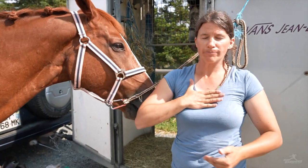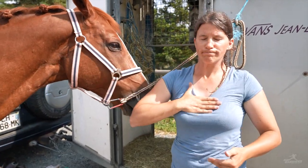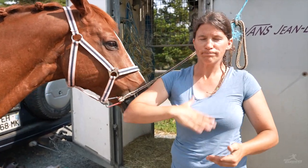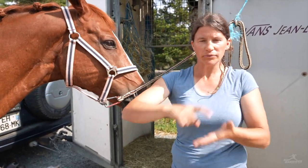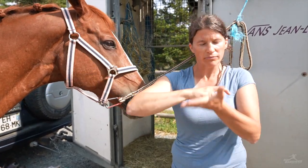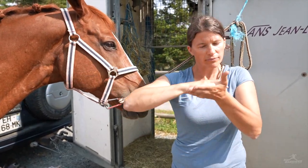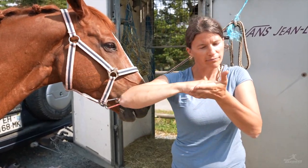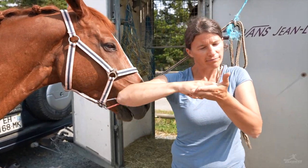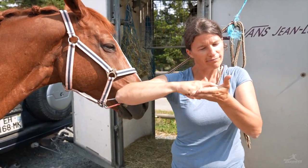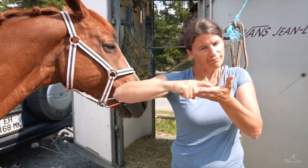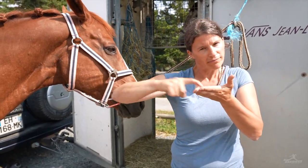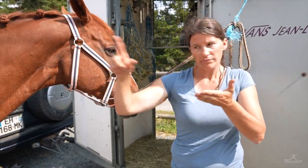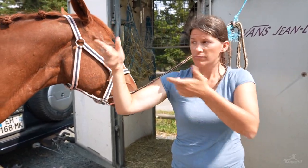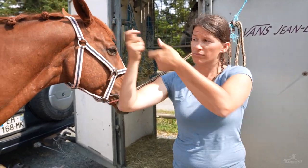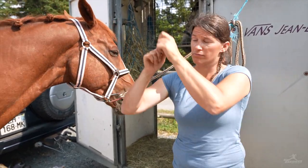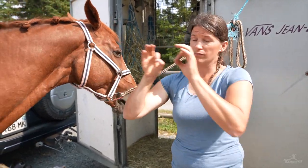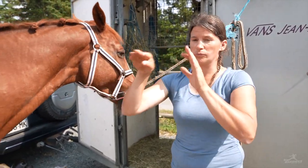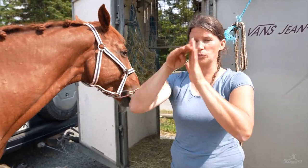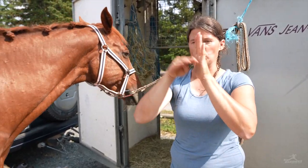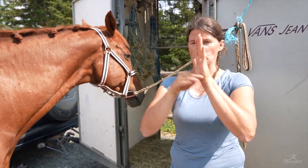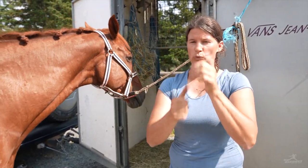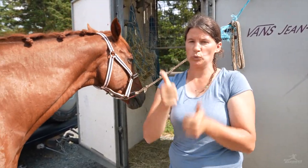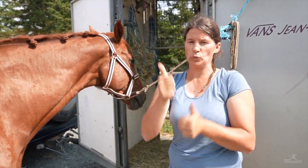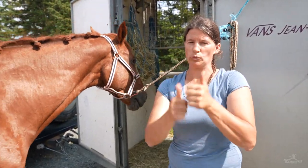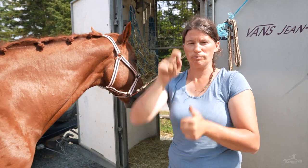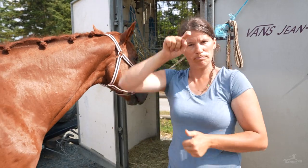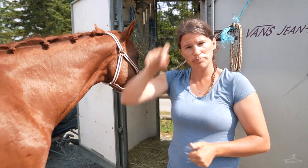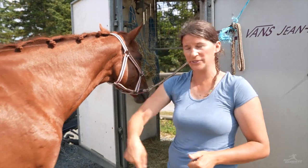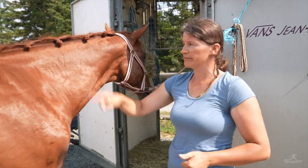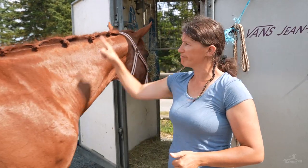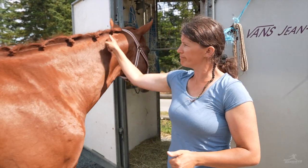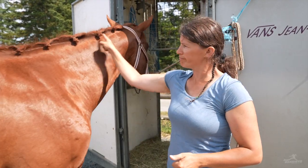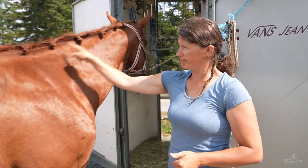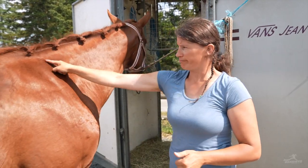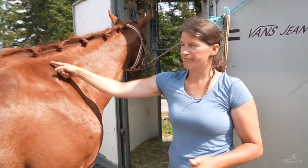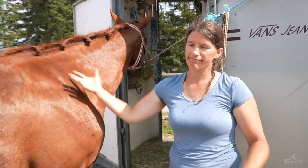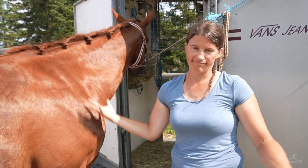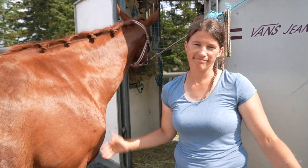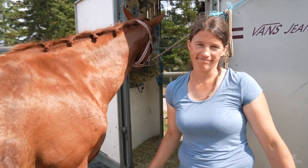it’s a must for competition.